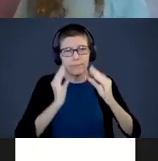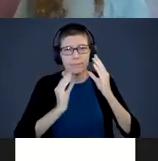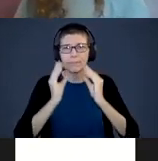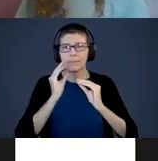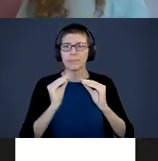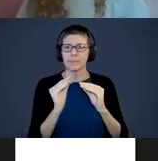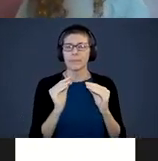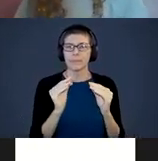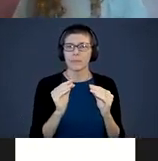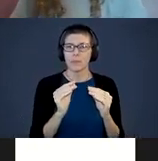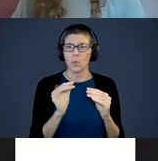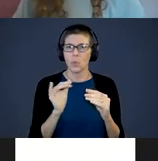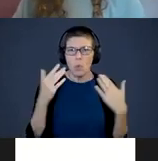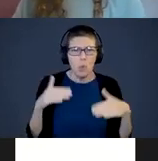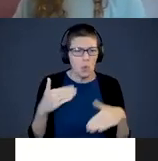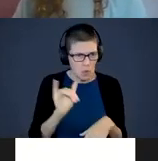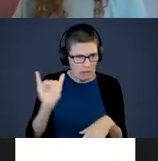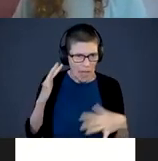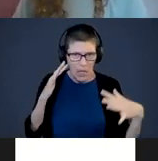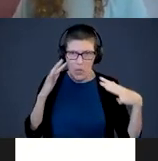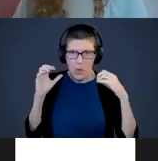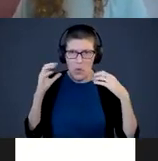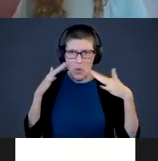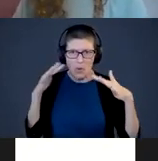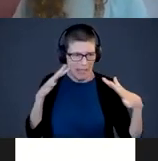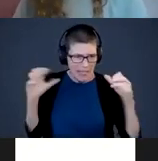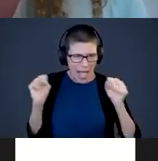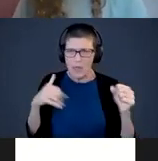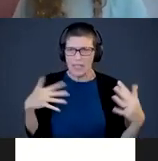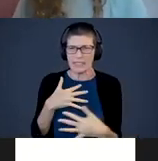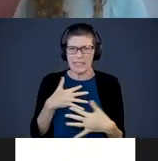“Oh, that’s a loud noise, that’s scary. I’m so sorry, that is scary. I’m so